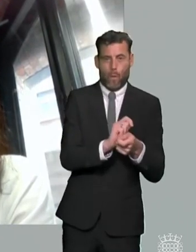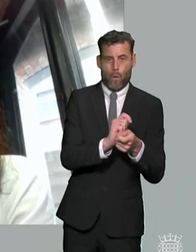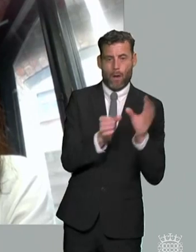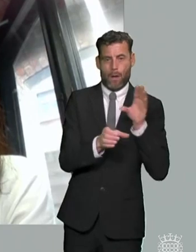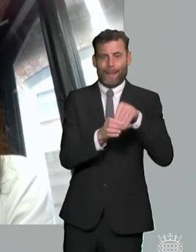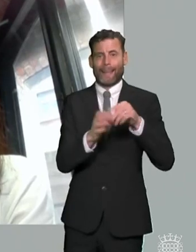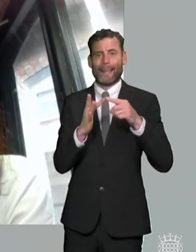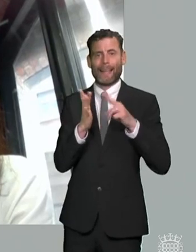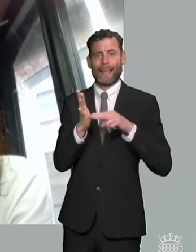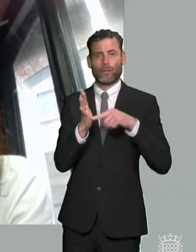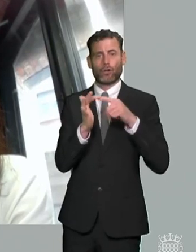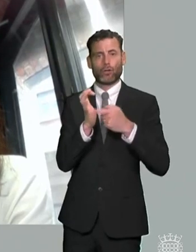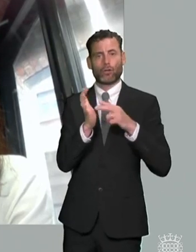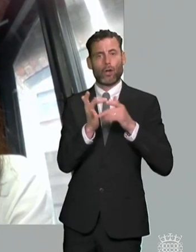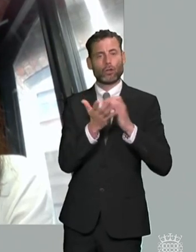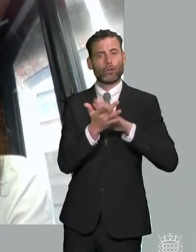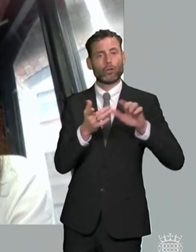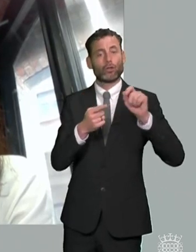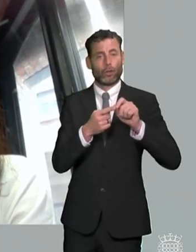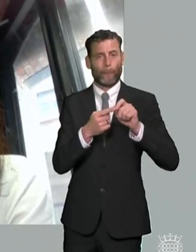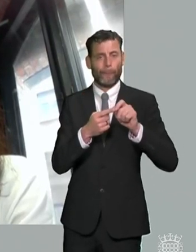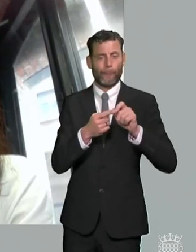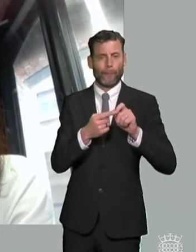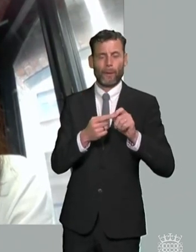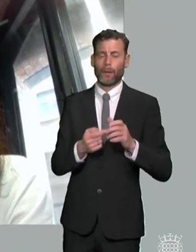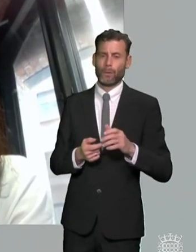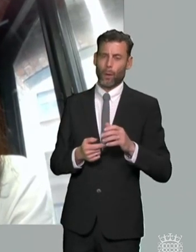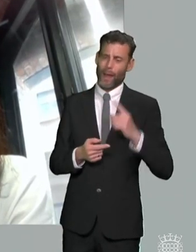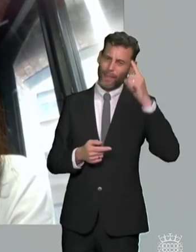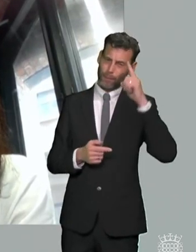more on an individualized basis that would that would be a of much greater assistance